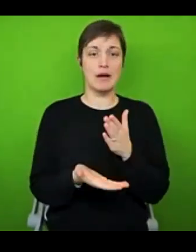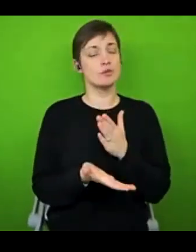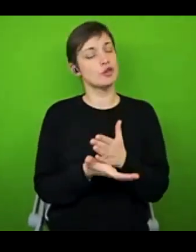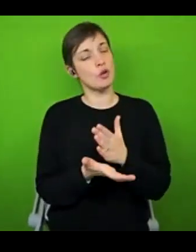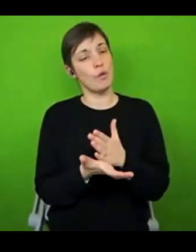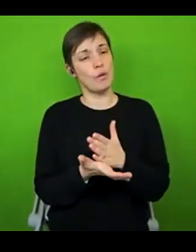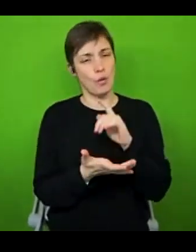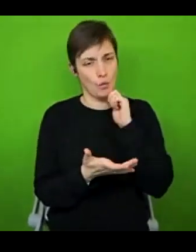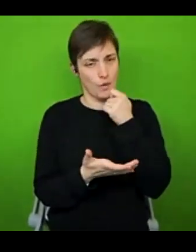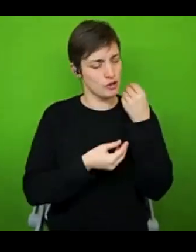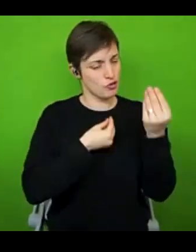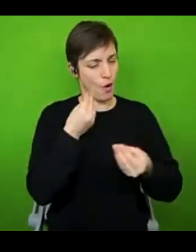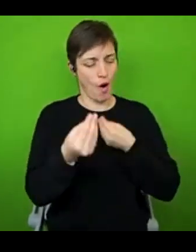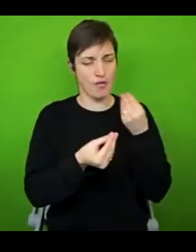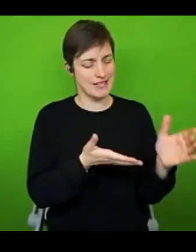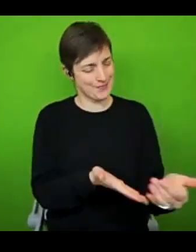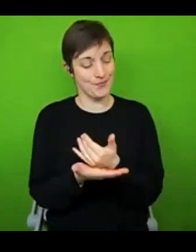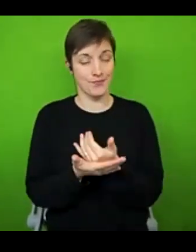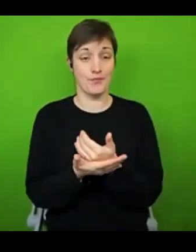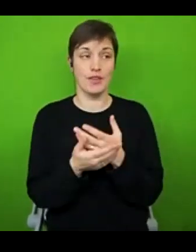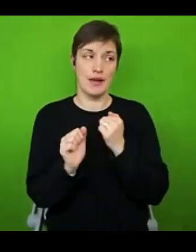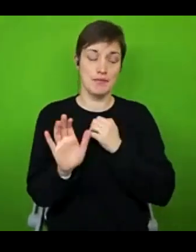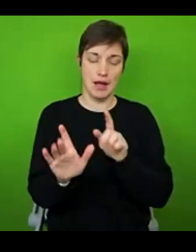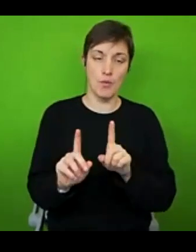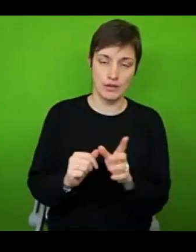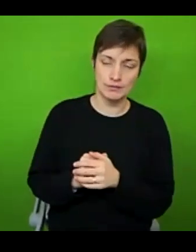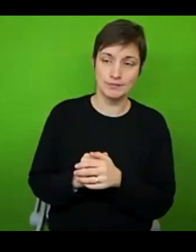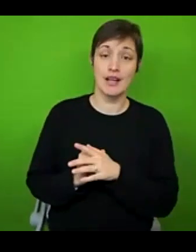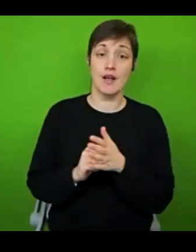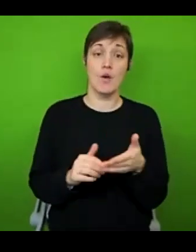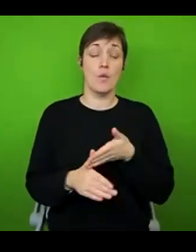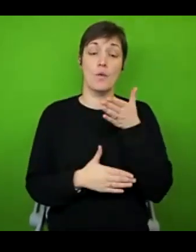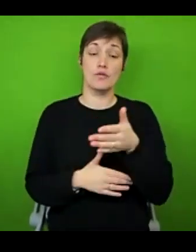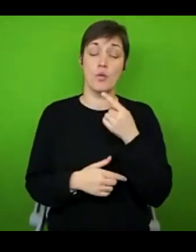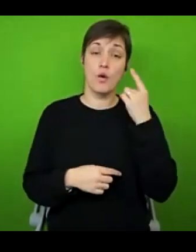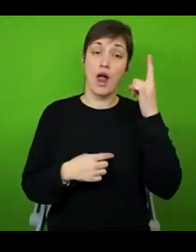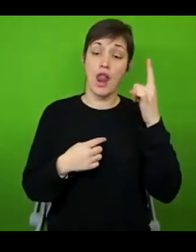over the years. Like my favourite one so far is when I was in London, I was using transit wheelchair, I stood up